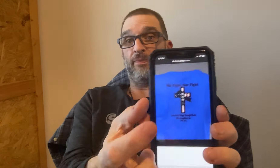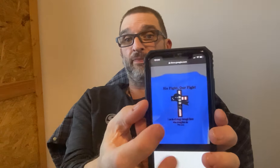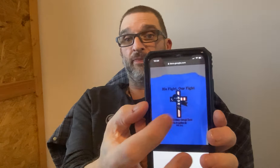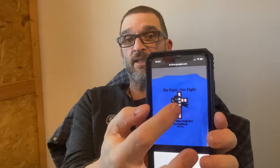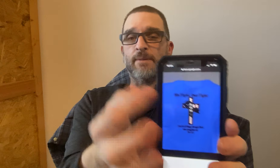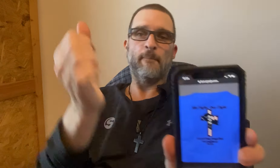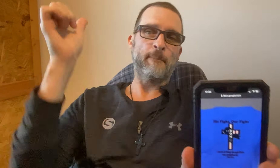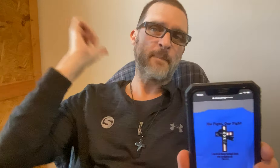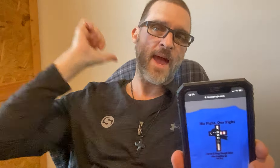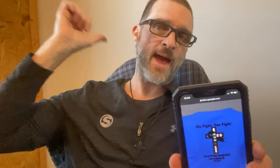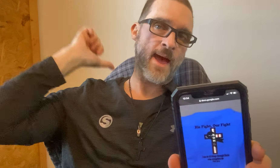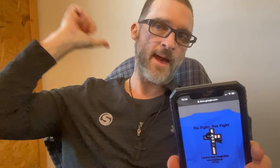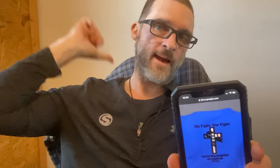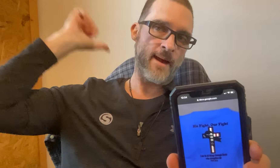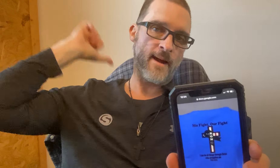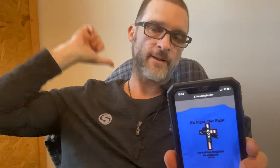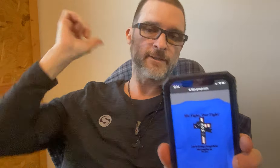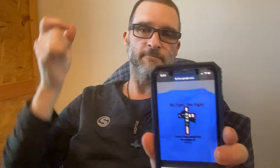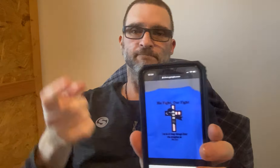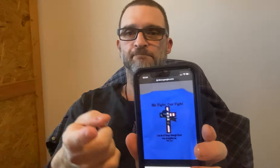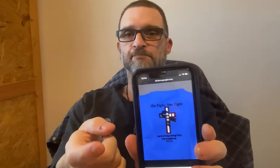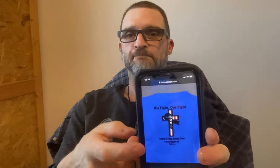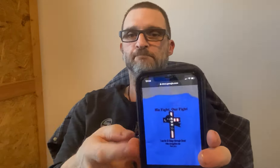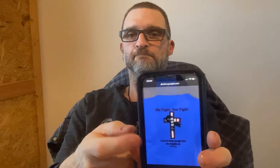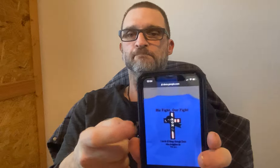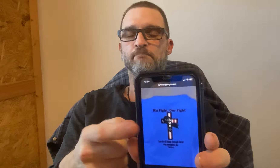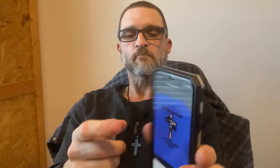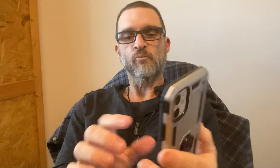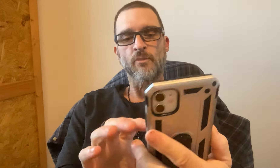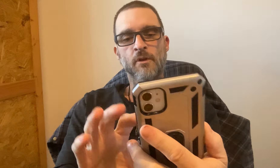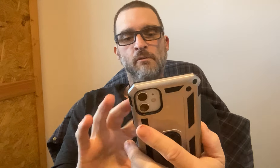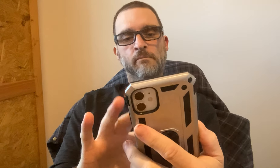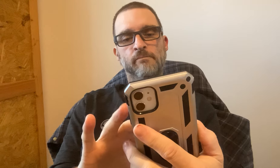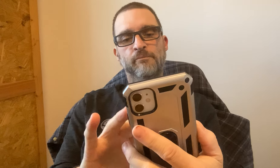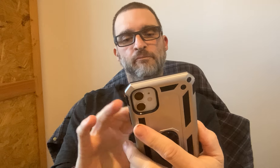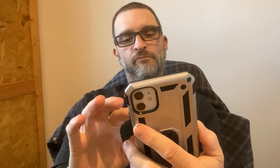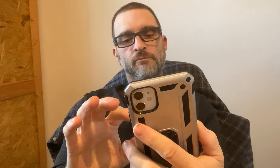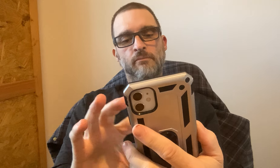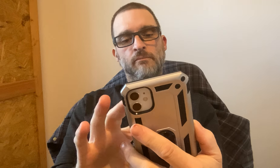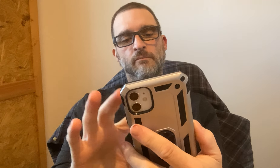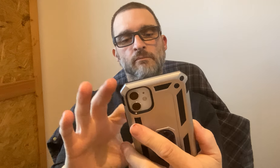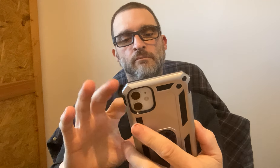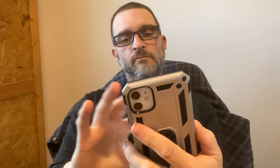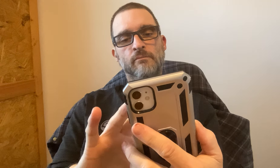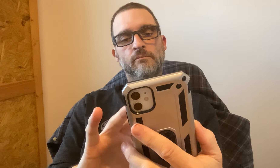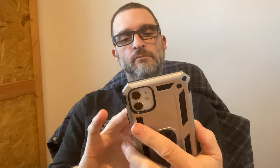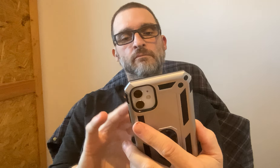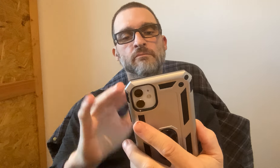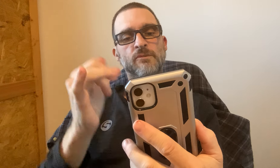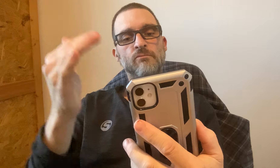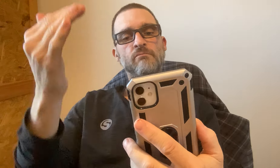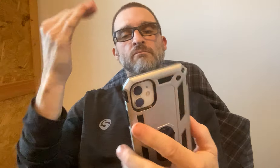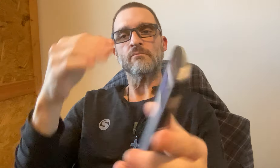That picture is on the back of the shirt.